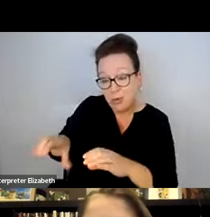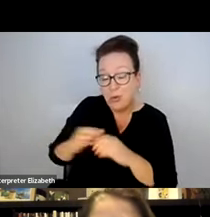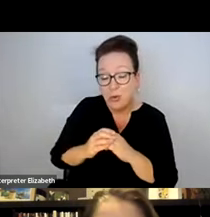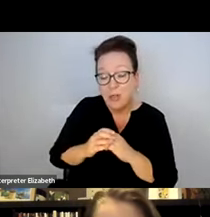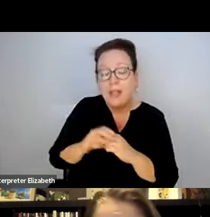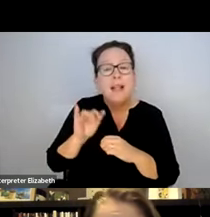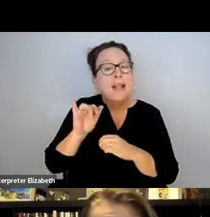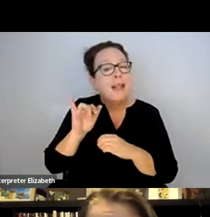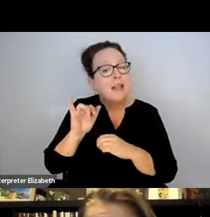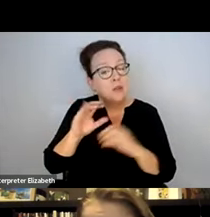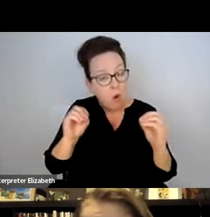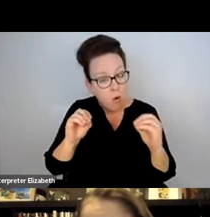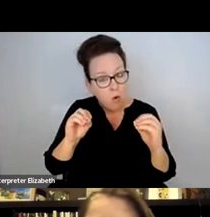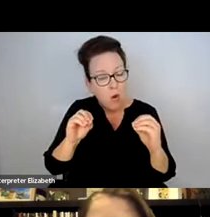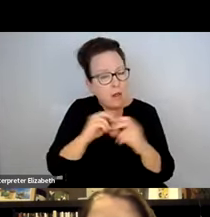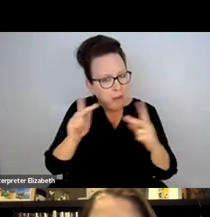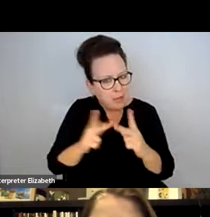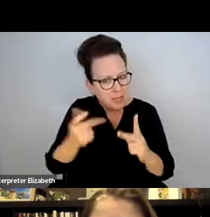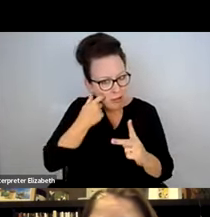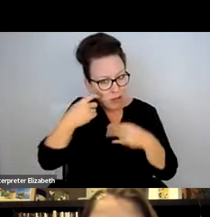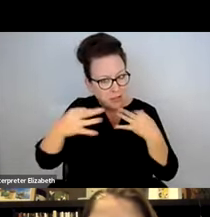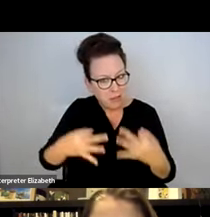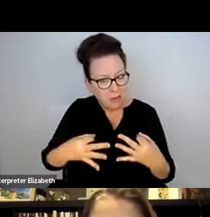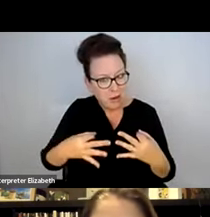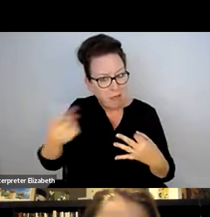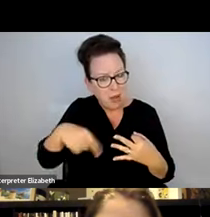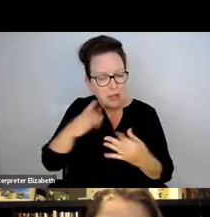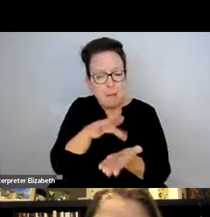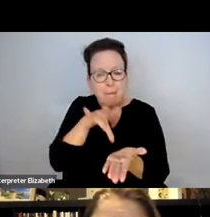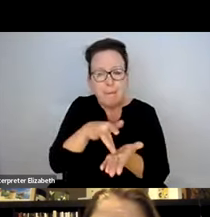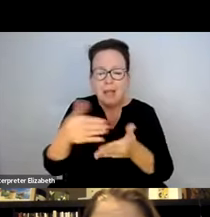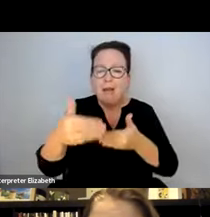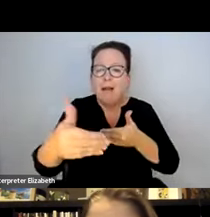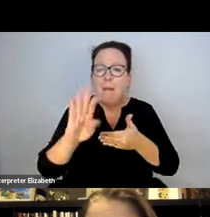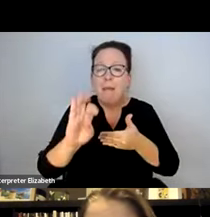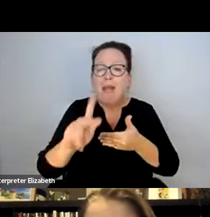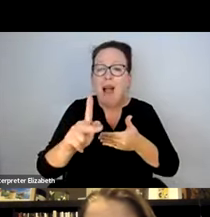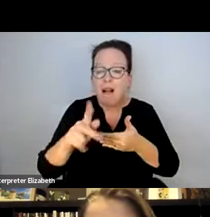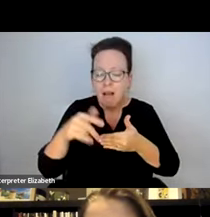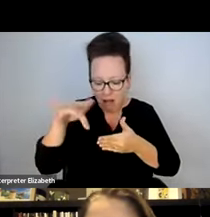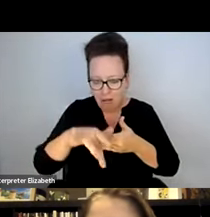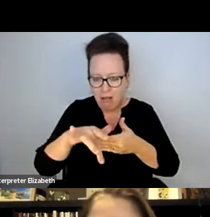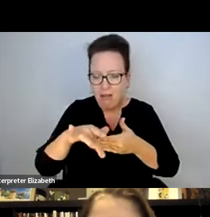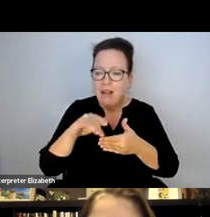ENCOURAGE AND REQUIRE. WITH THAT SAID, THE PLACES YOU ARE DESCRIBING RIGHT NOW,